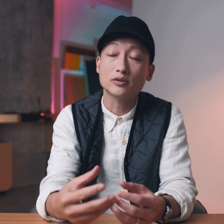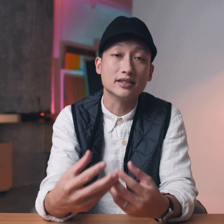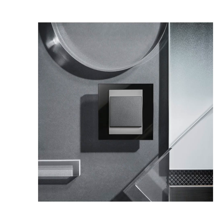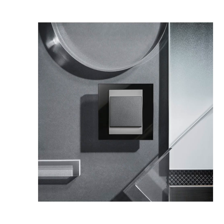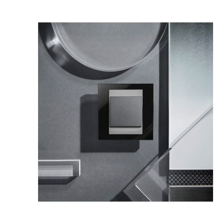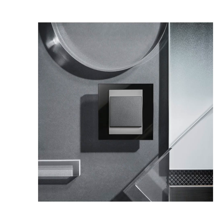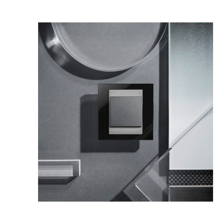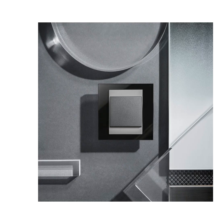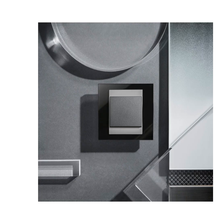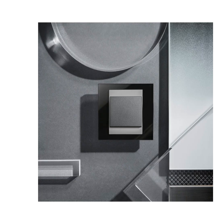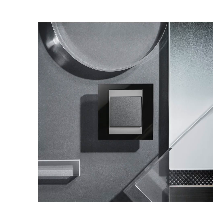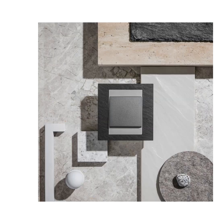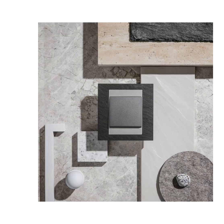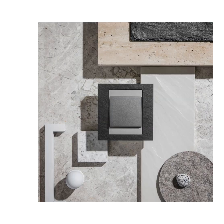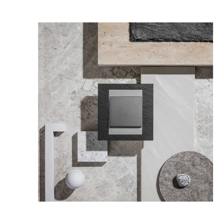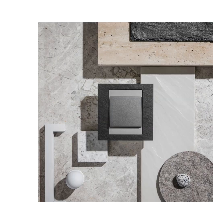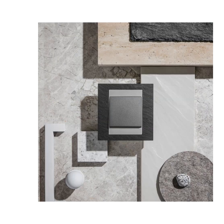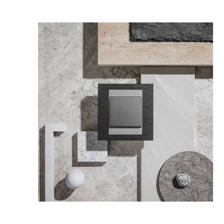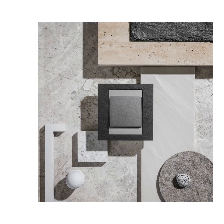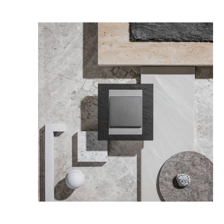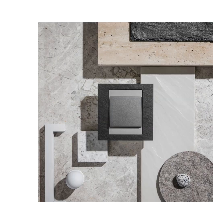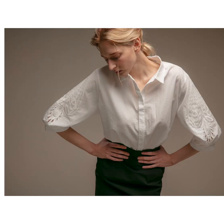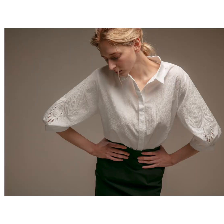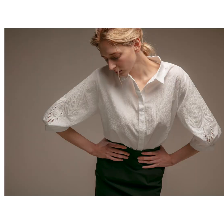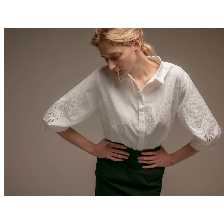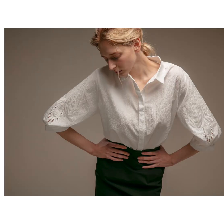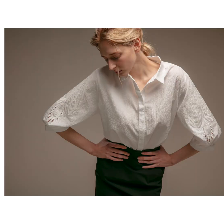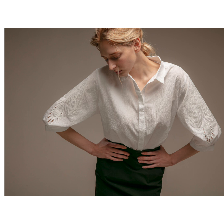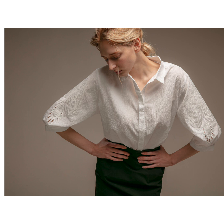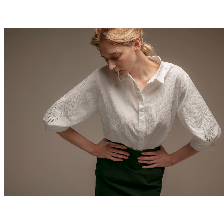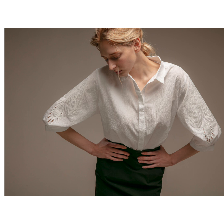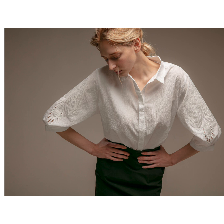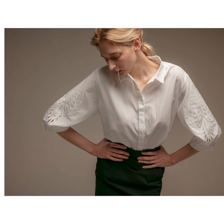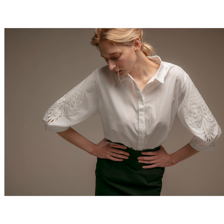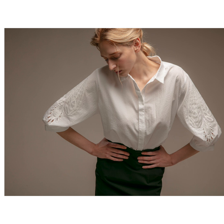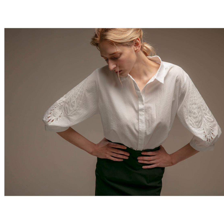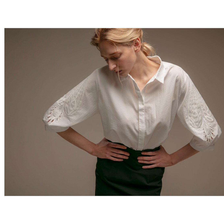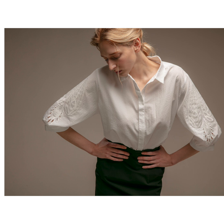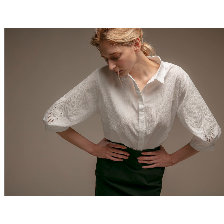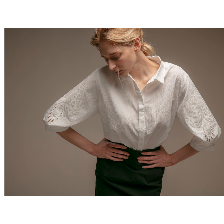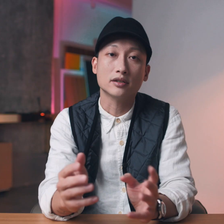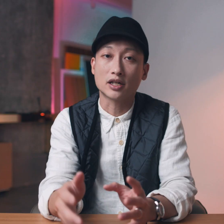also it sits comfortably inside the composition but I would argue however that this also risks